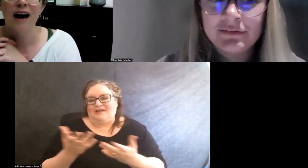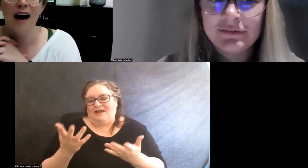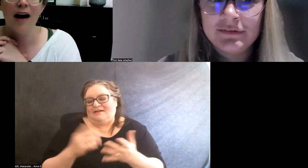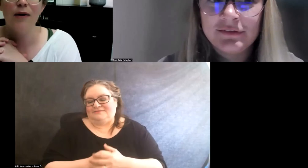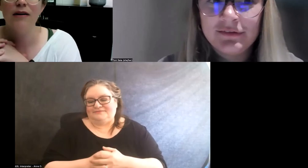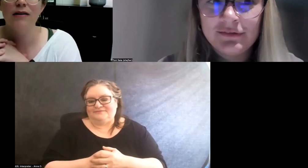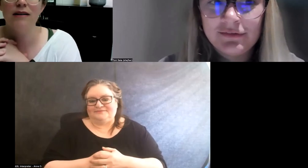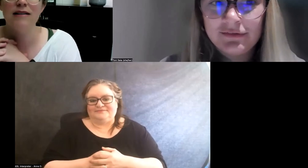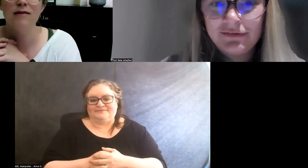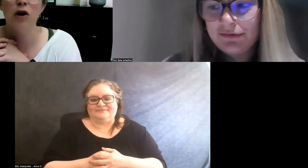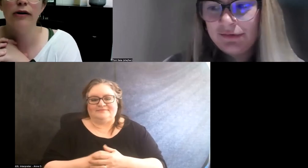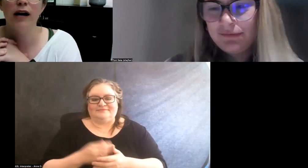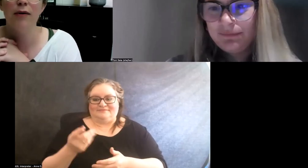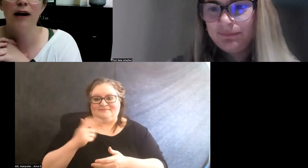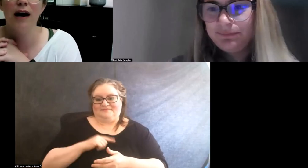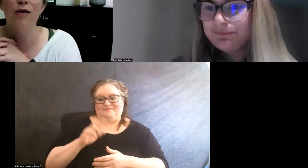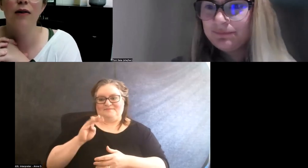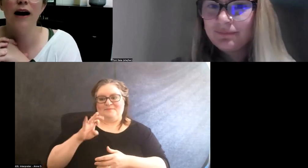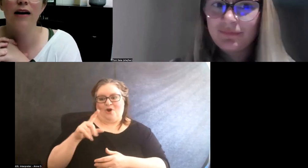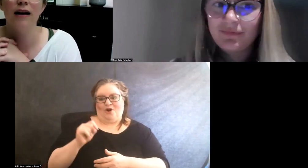Yeah. This is Margaret. I would echo that.